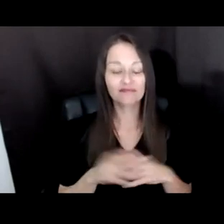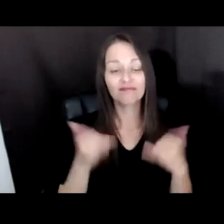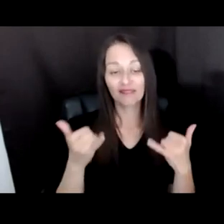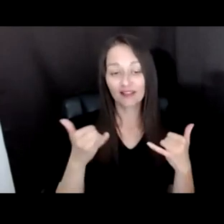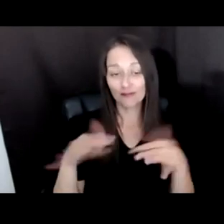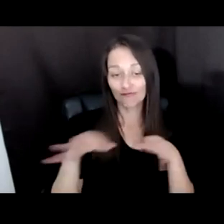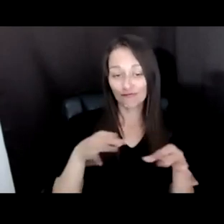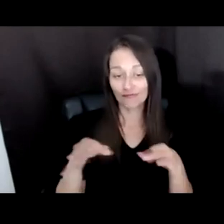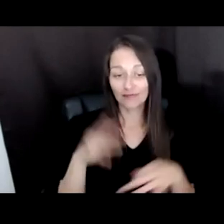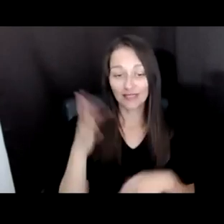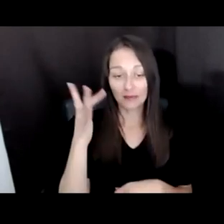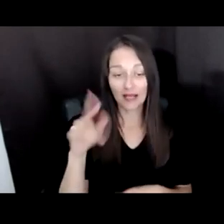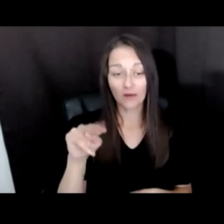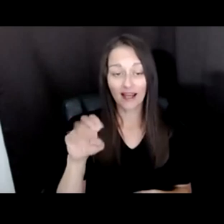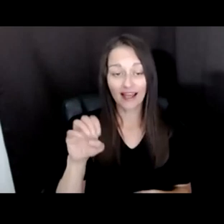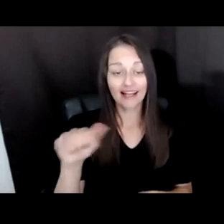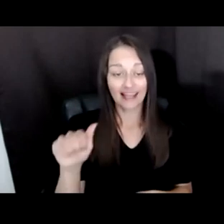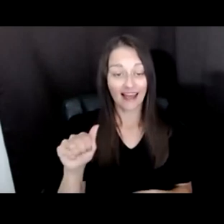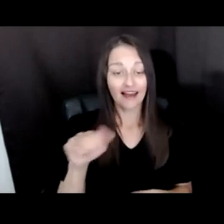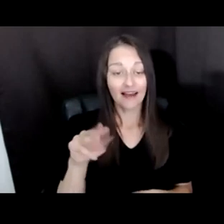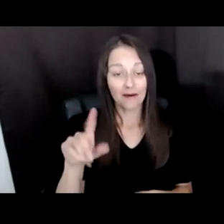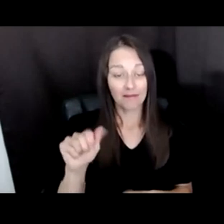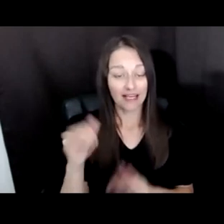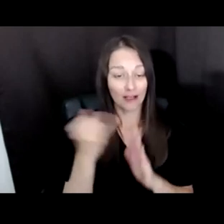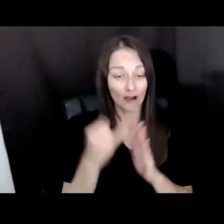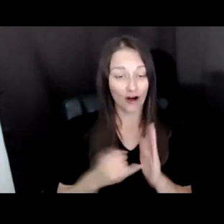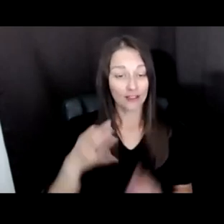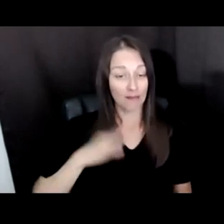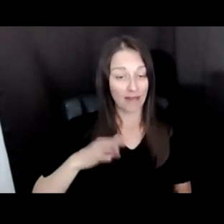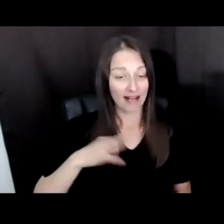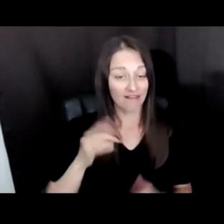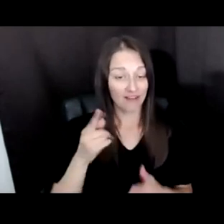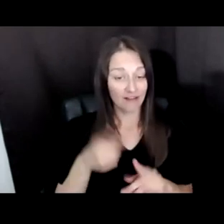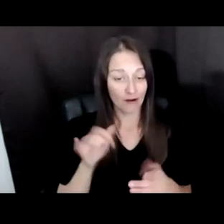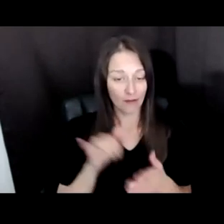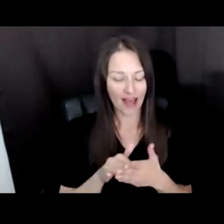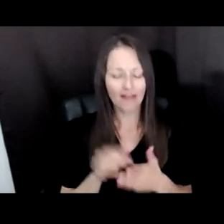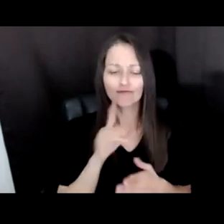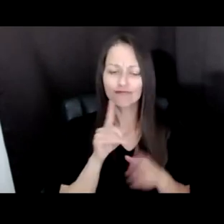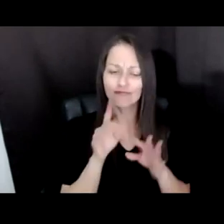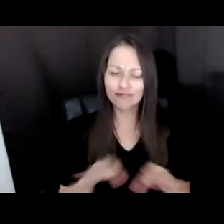ARTS DIVISION THIS WAS SUCH A BECKONING RESEARCH TOPIC FOR OUR OFFICE. ONE - FOR DECADES WE'VE